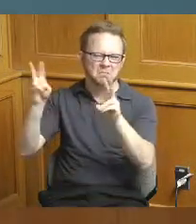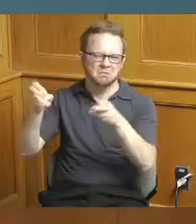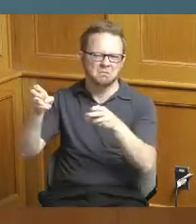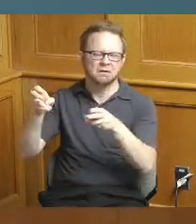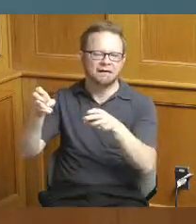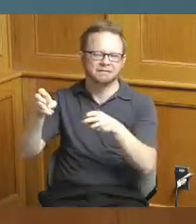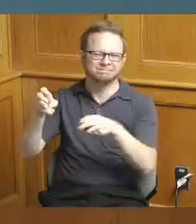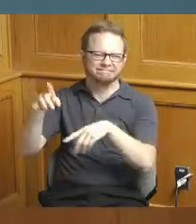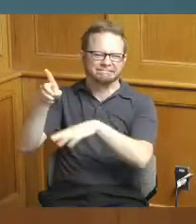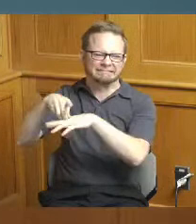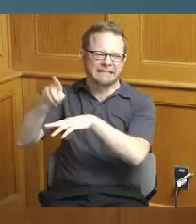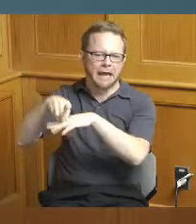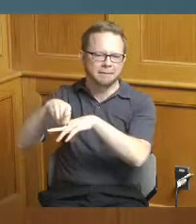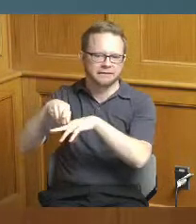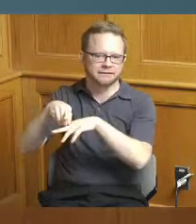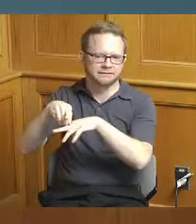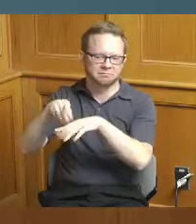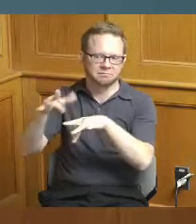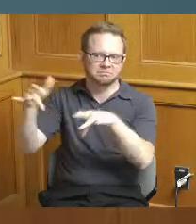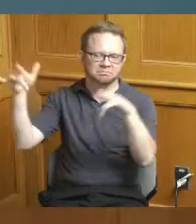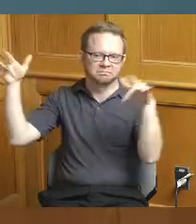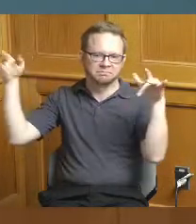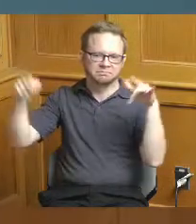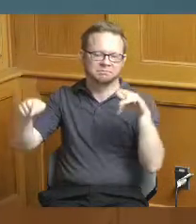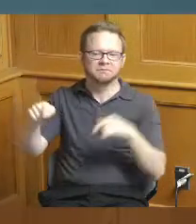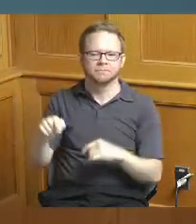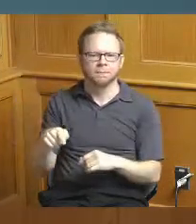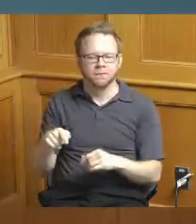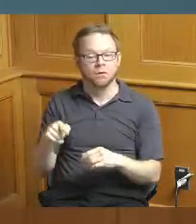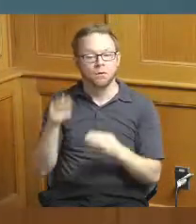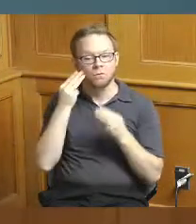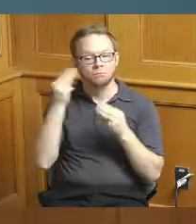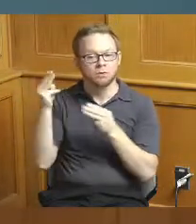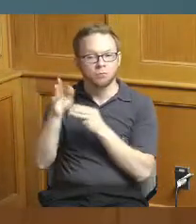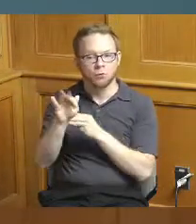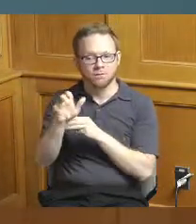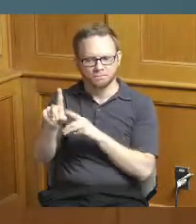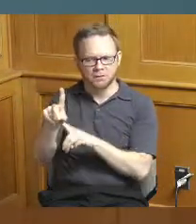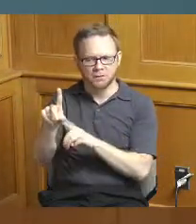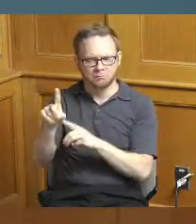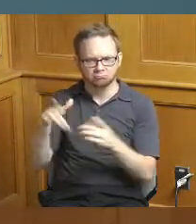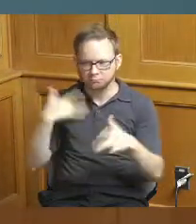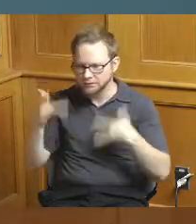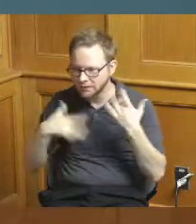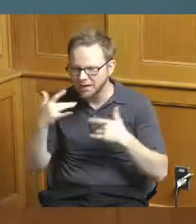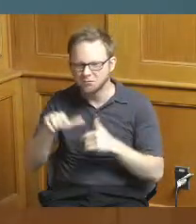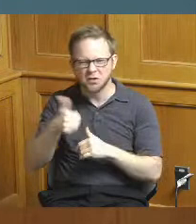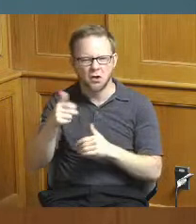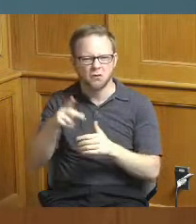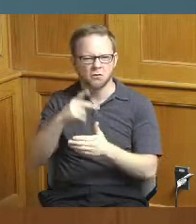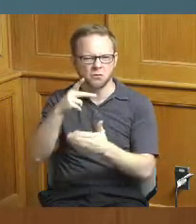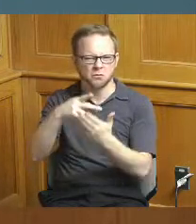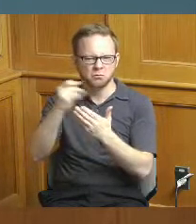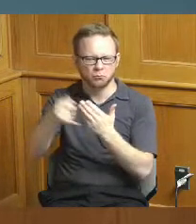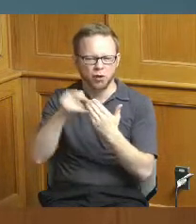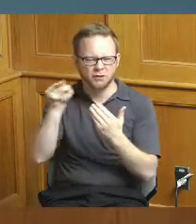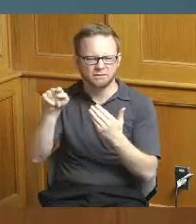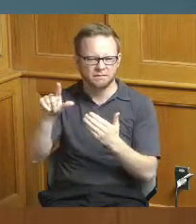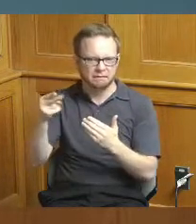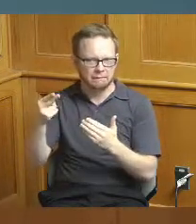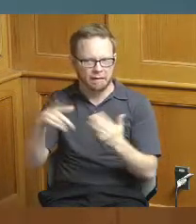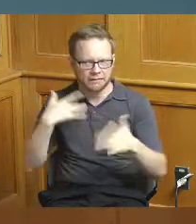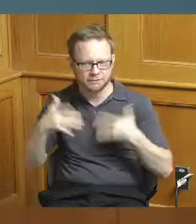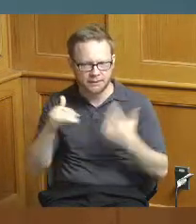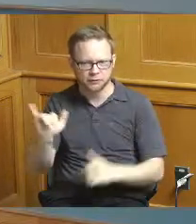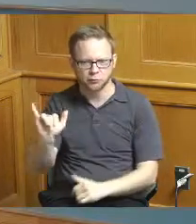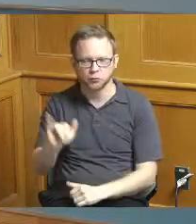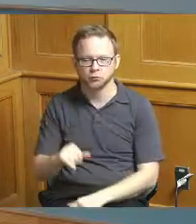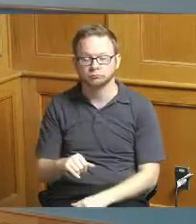about memorial Phil and also the other projects that are going to be planned Vice President Reece